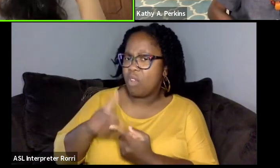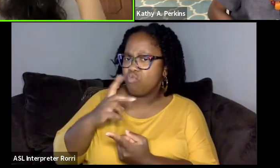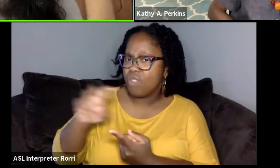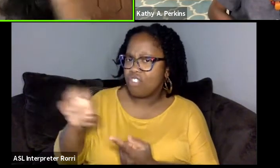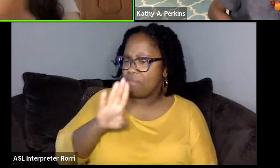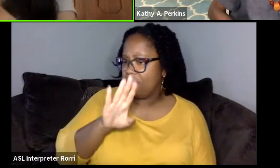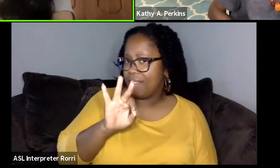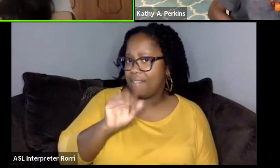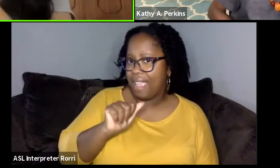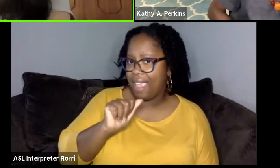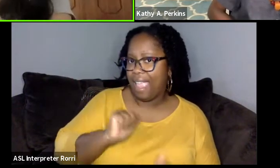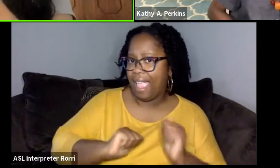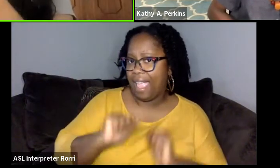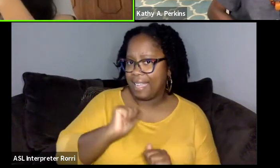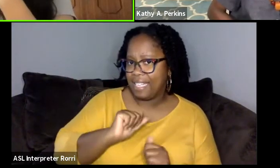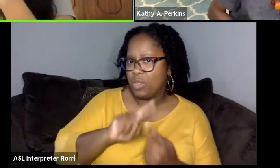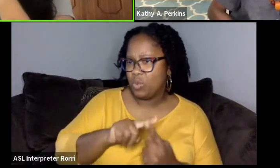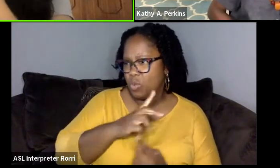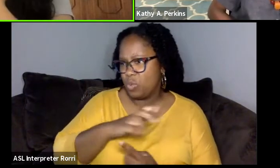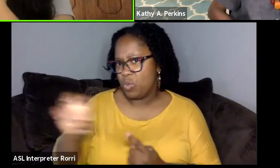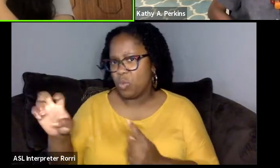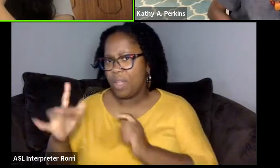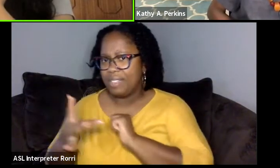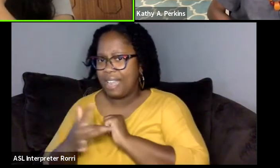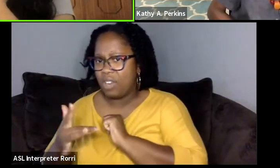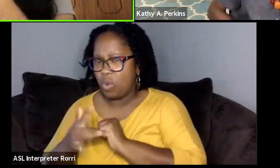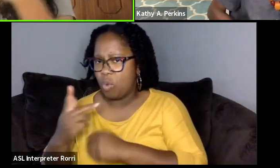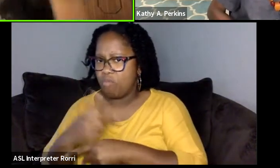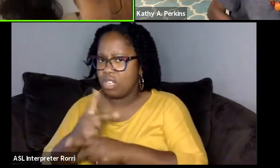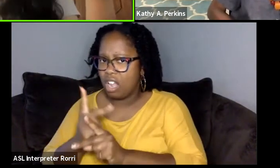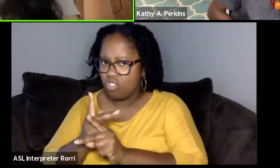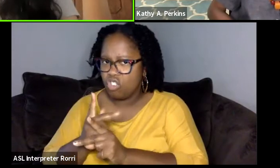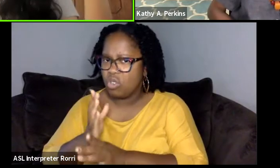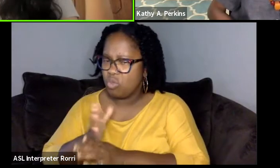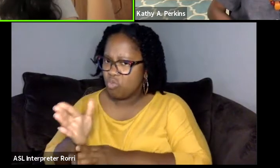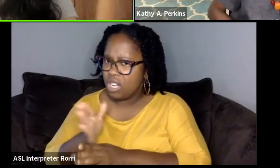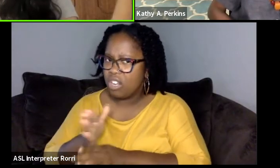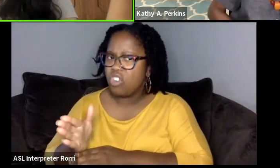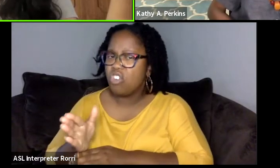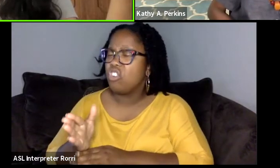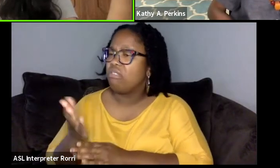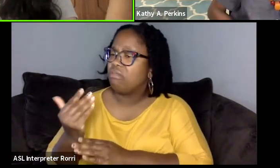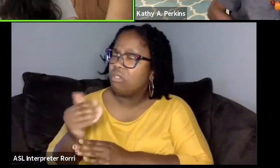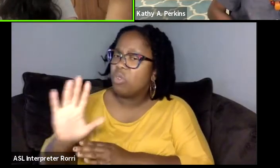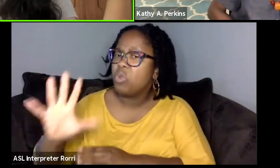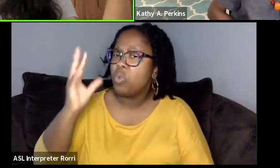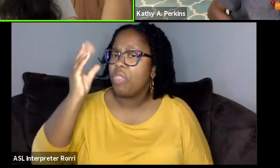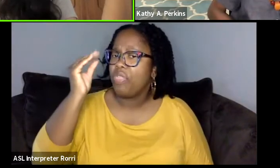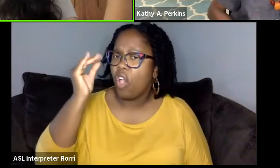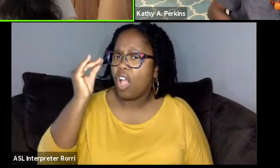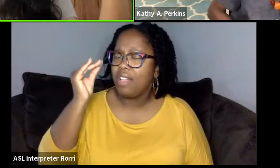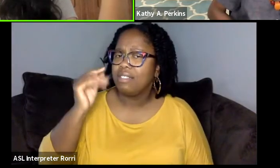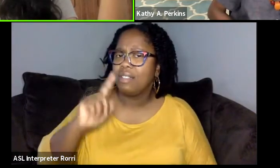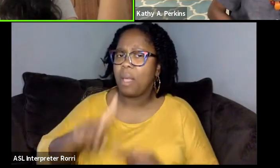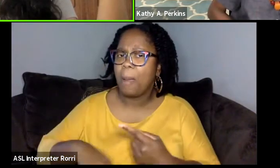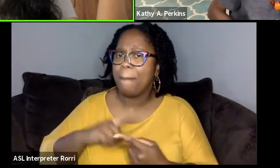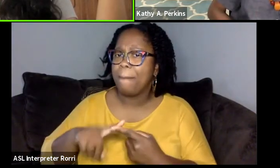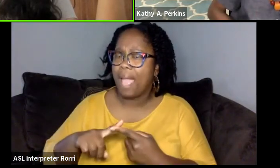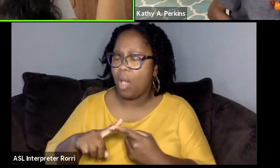to a technical or production related career. I need to hear what your thoughts are on the landscape